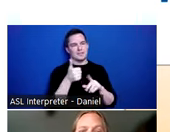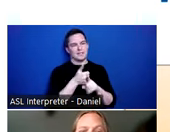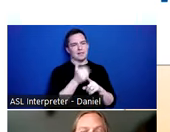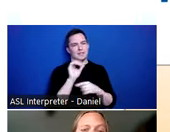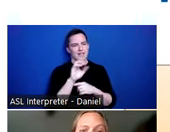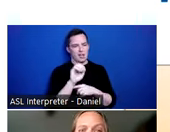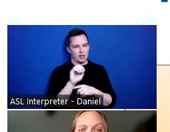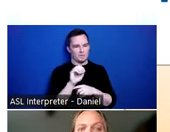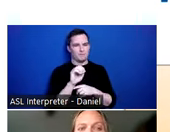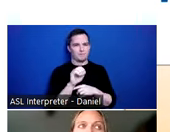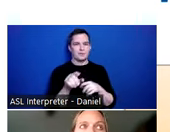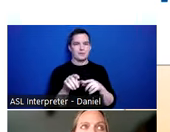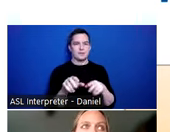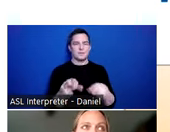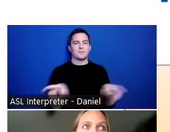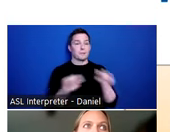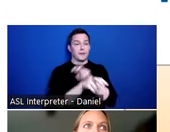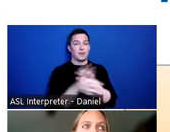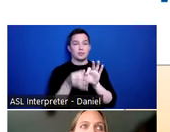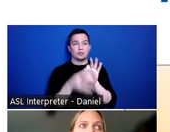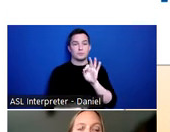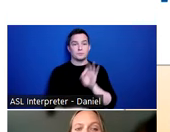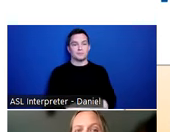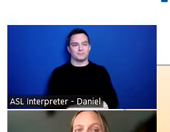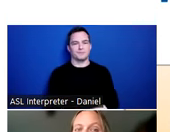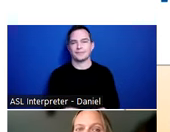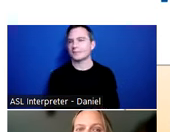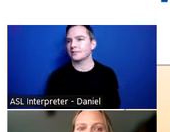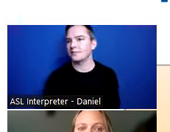Additionally, when there is known history of brain injury, people might make assumptions